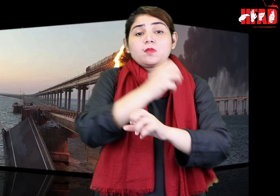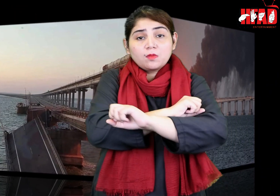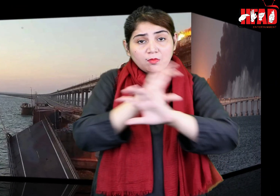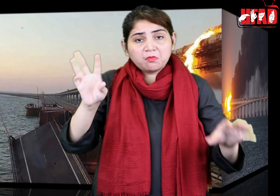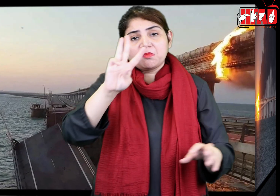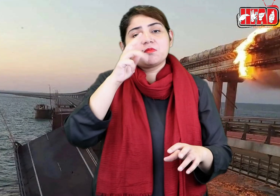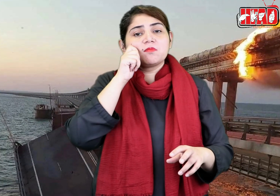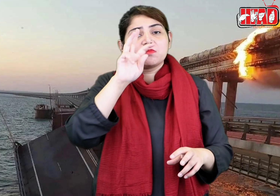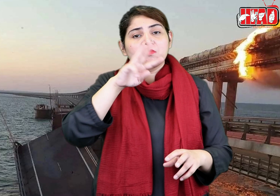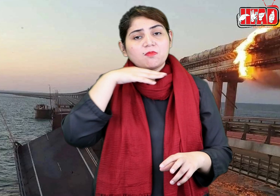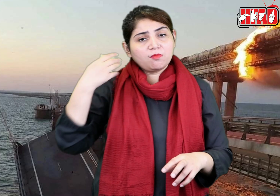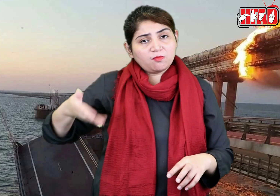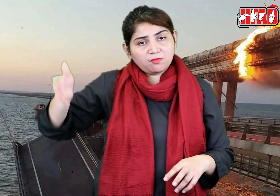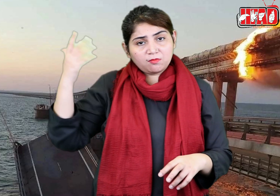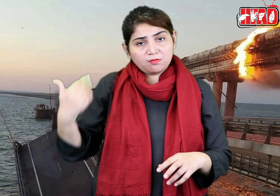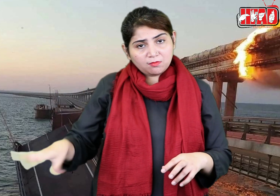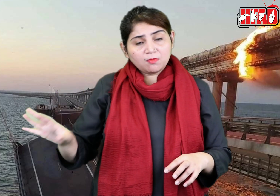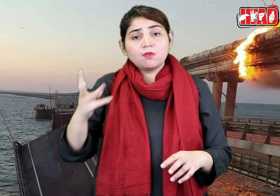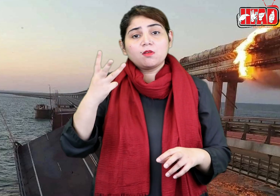Three people died due to the explosion.